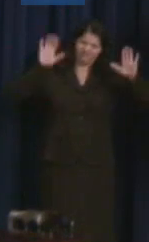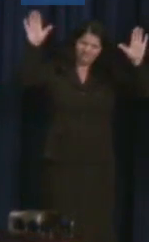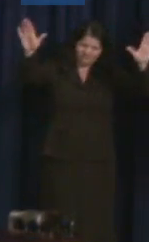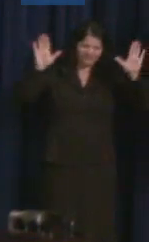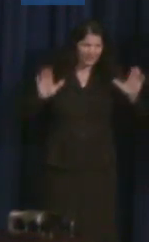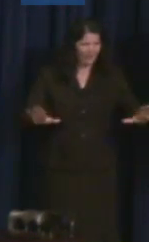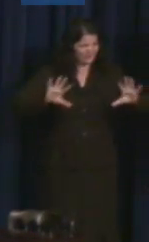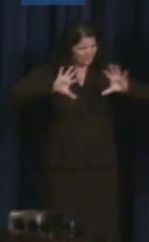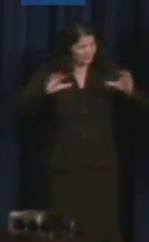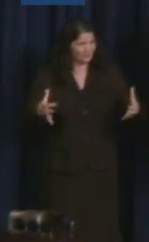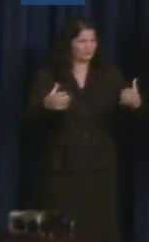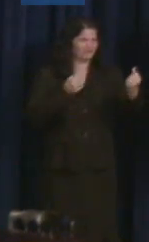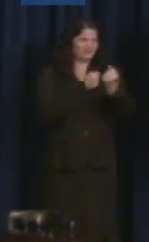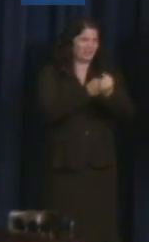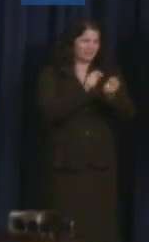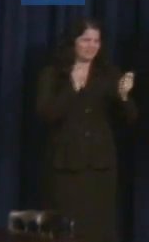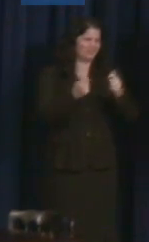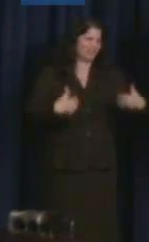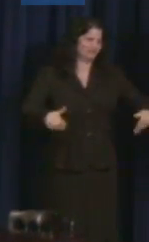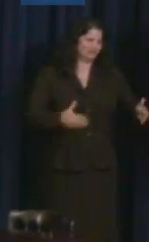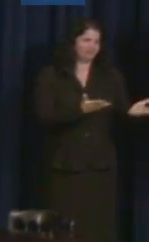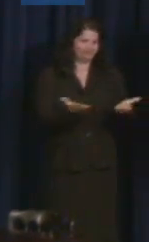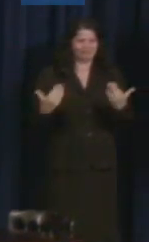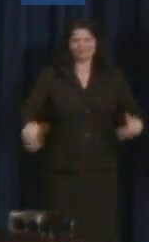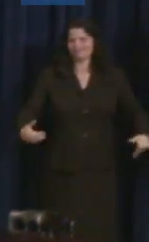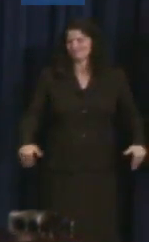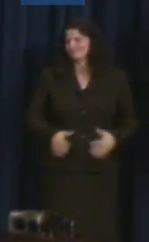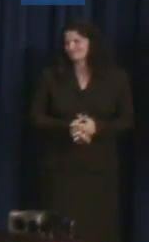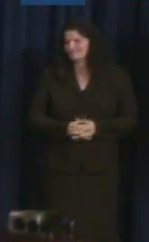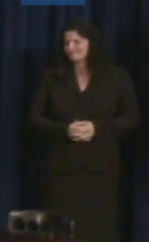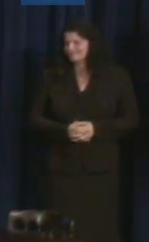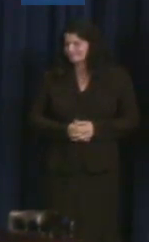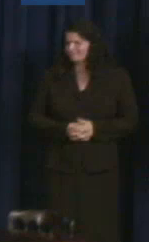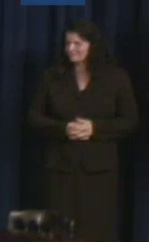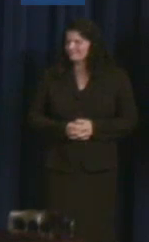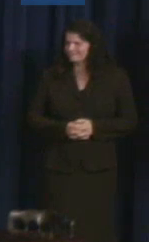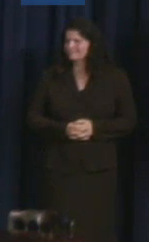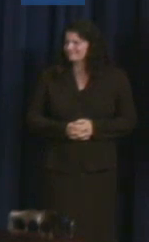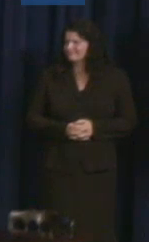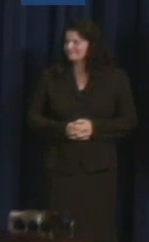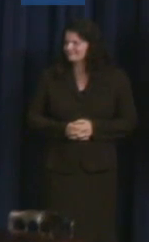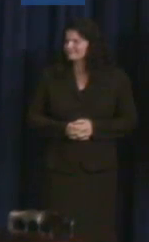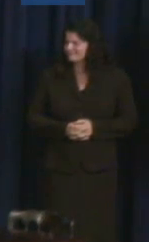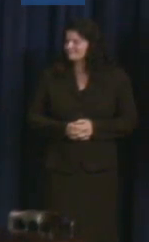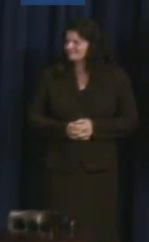So as I hope you know, since first taking office,